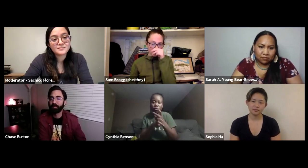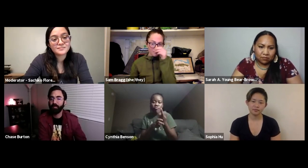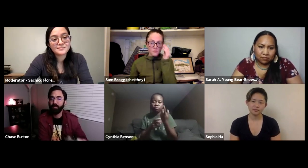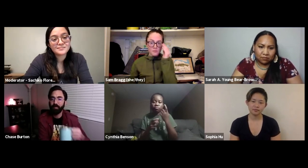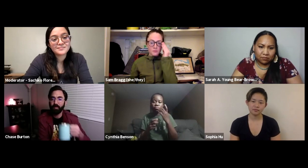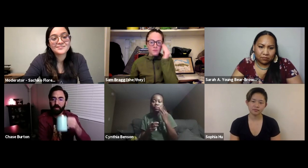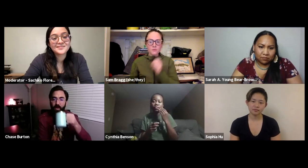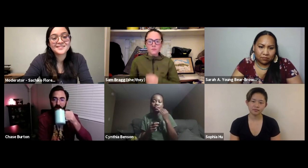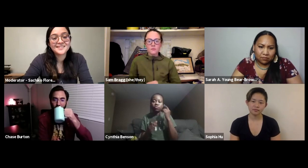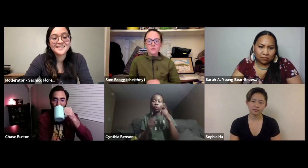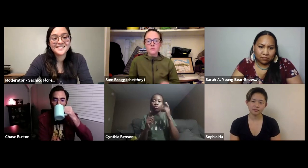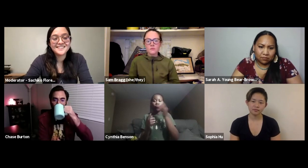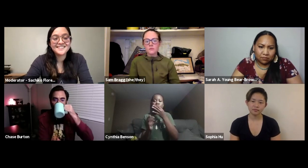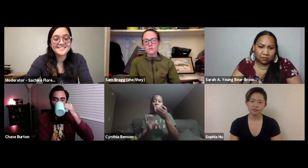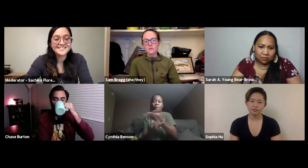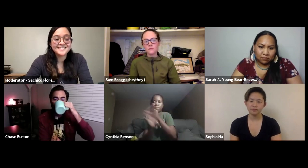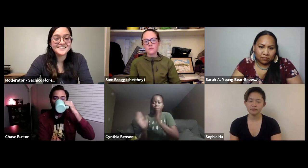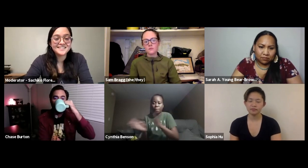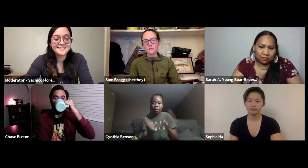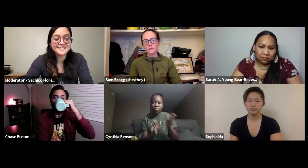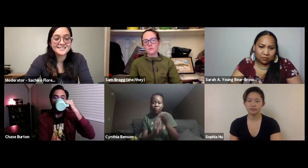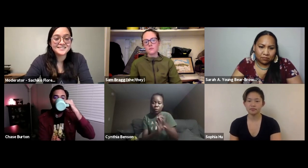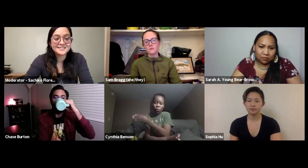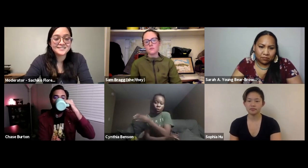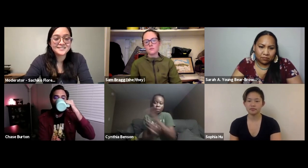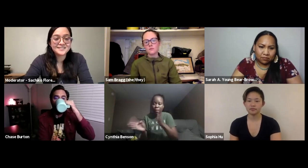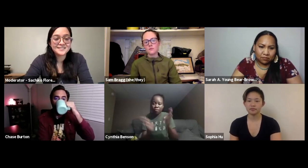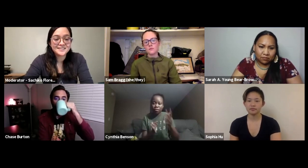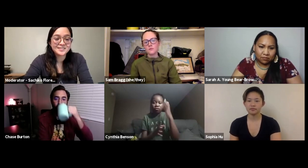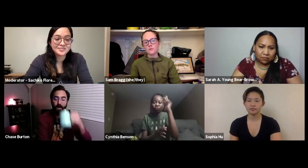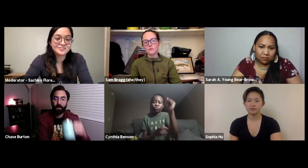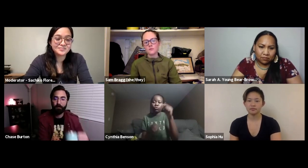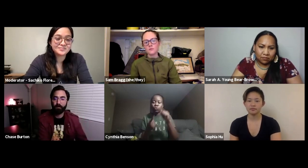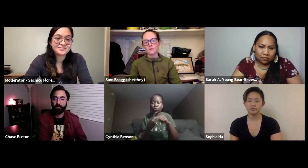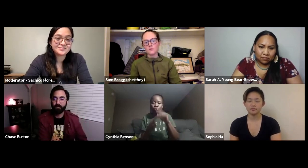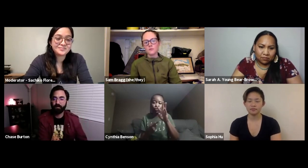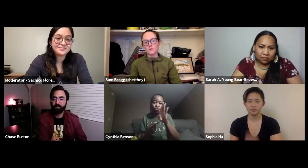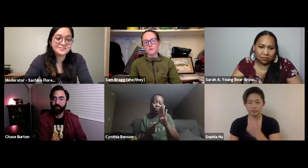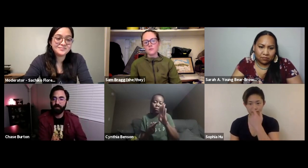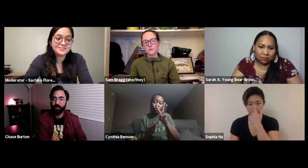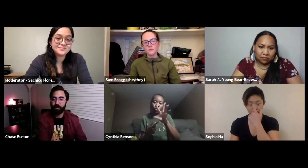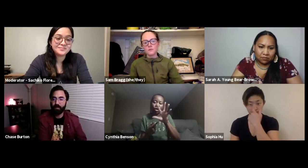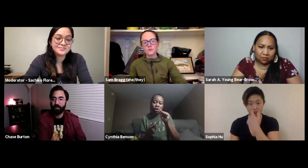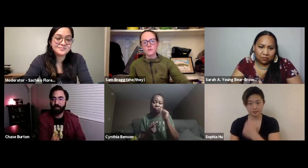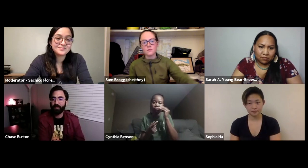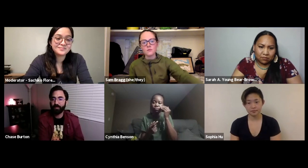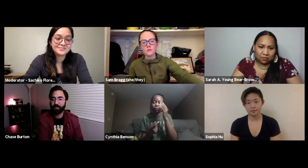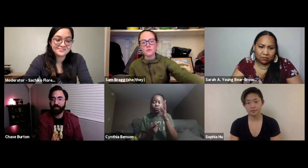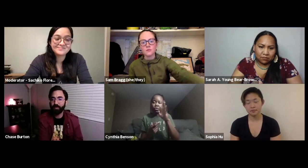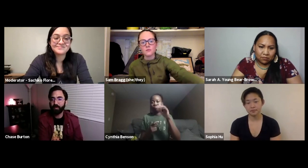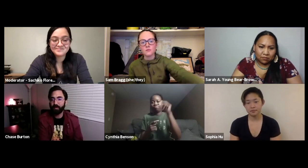to go on a canoeing boating trip and so we were trying to prepare for that trips so that